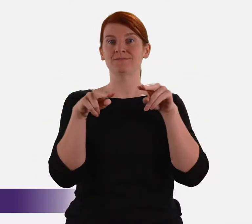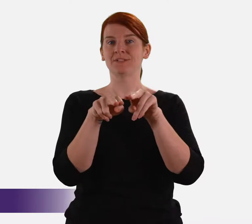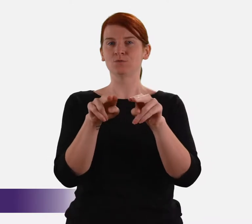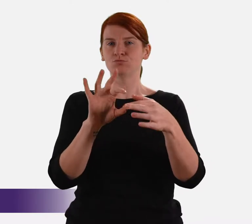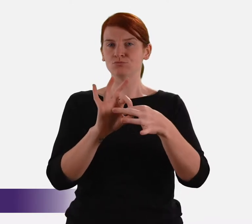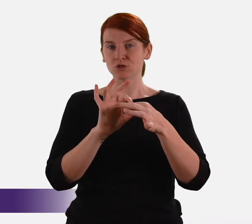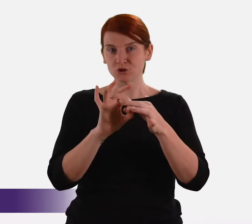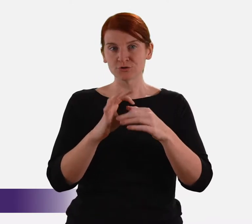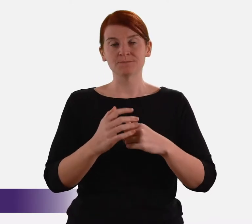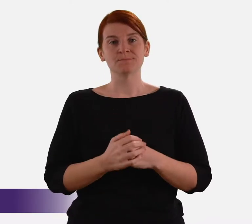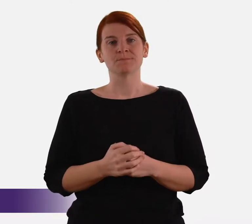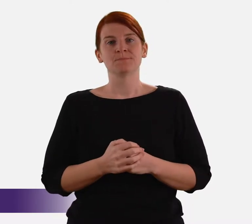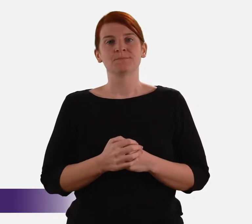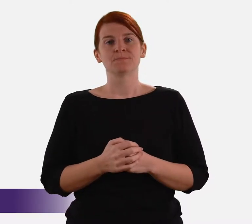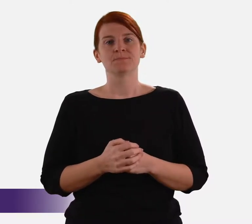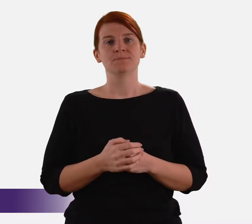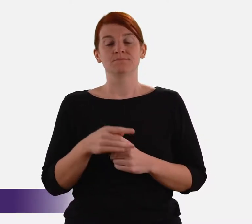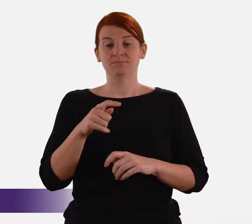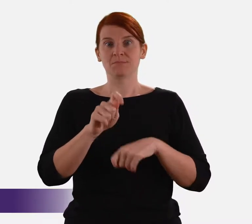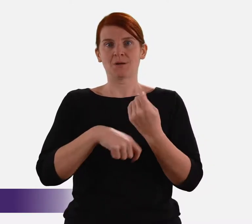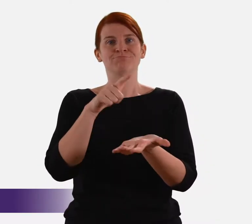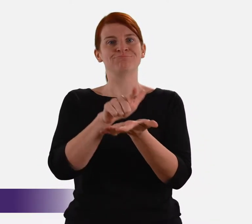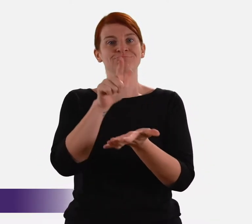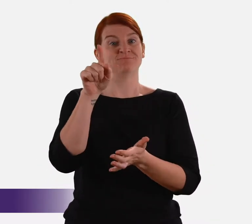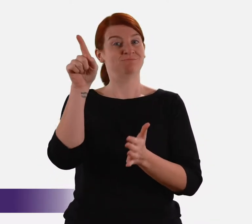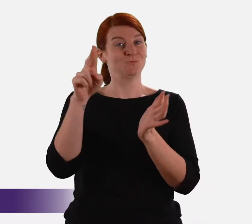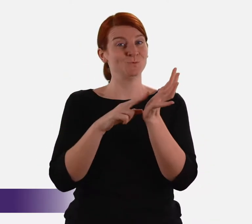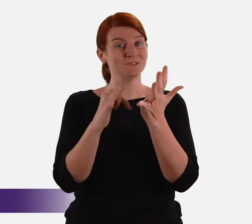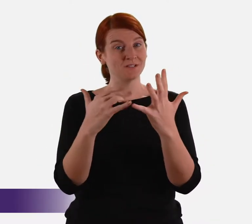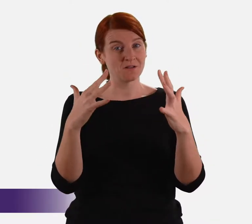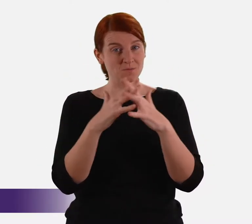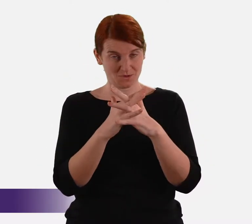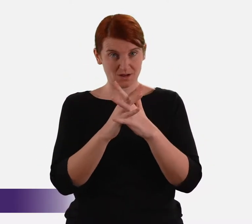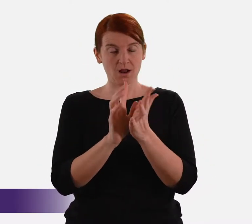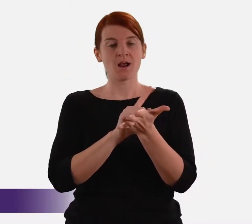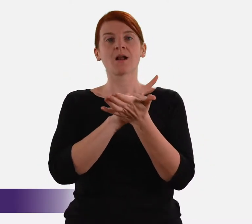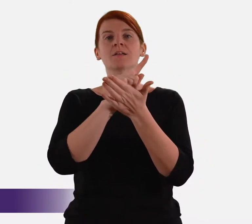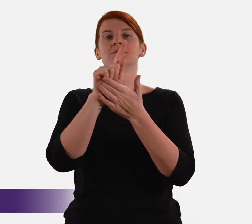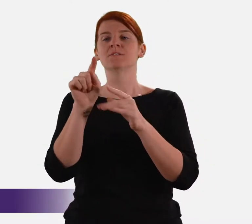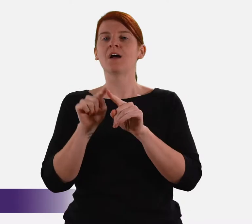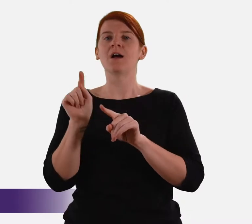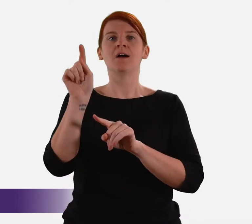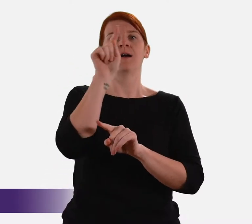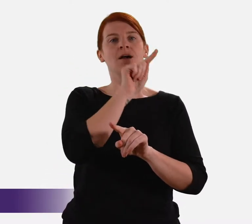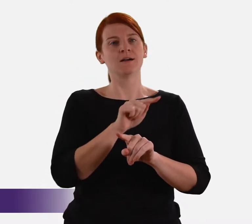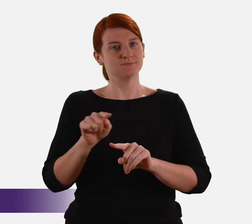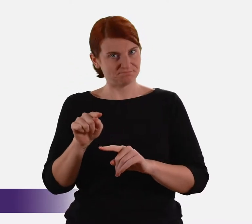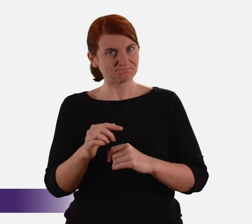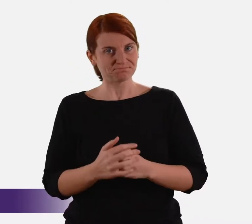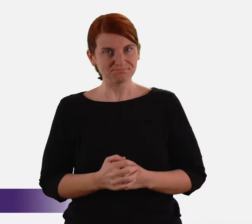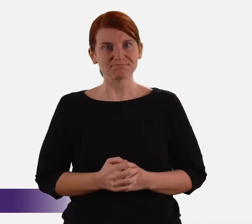many of the gross injustices faced, particularly by women, when a domestic relationship broke down.